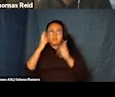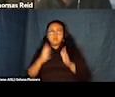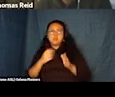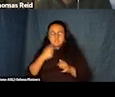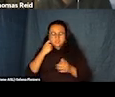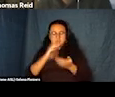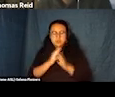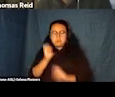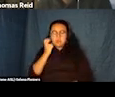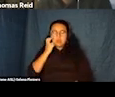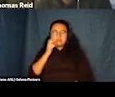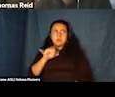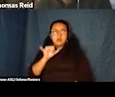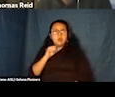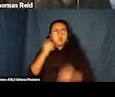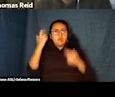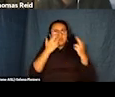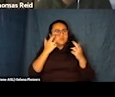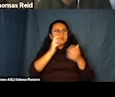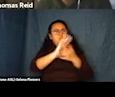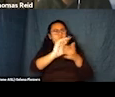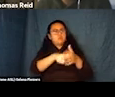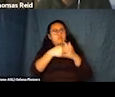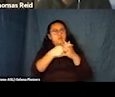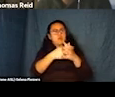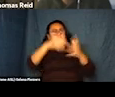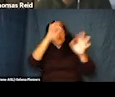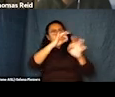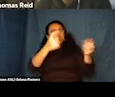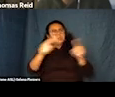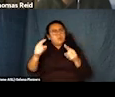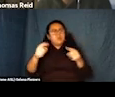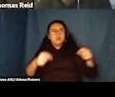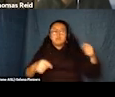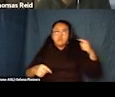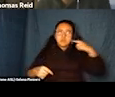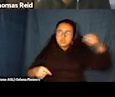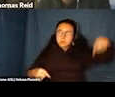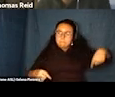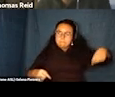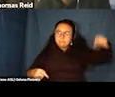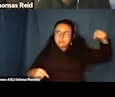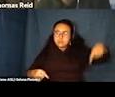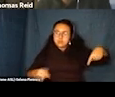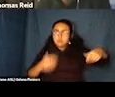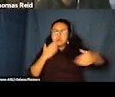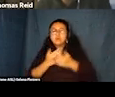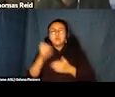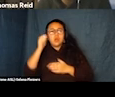I quickly realized as the movie began and I had no idea what was happening, that good audio description is all about access.